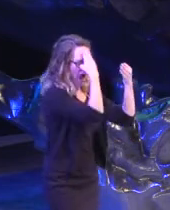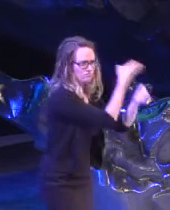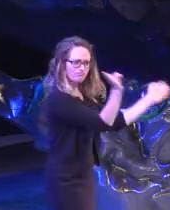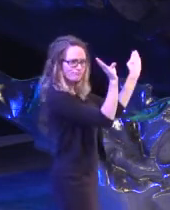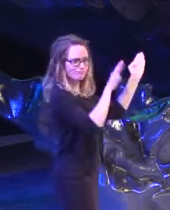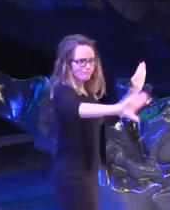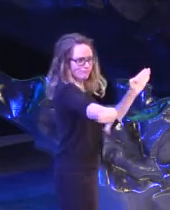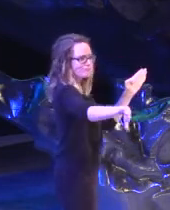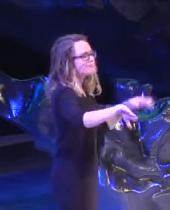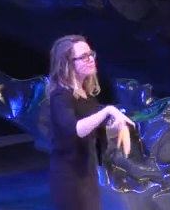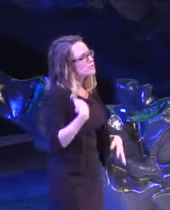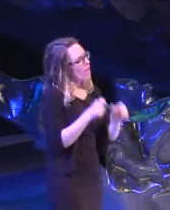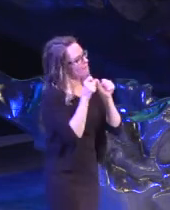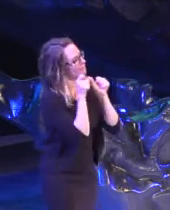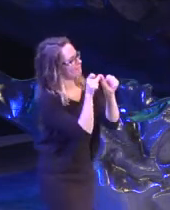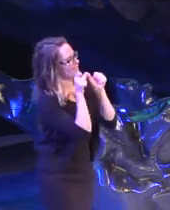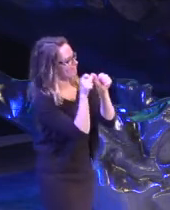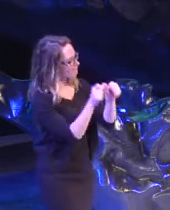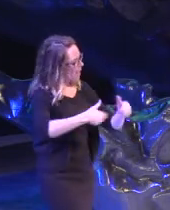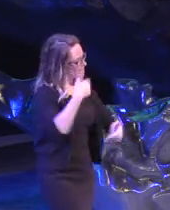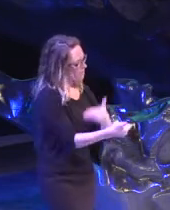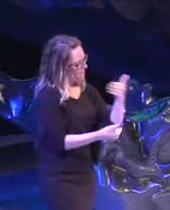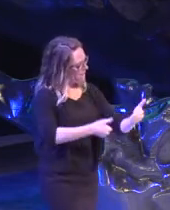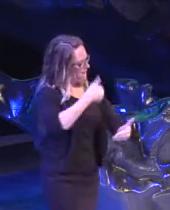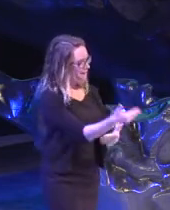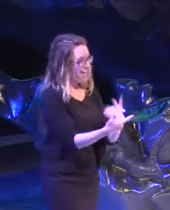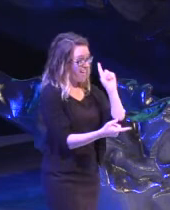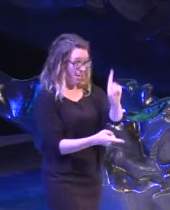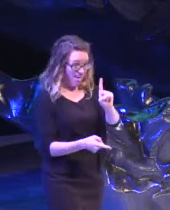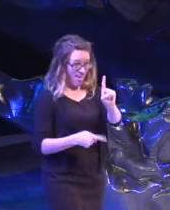So just keep it movin', move around and do your thing